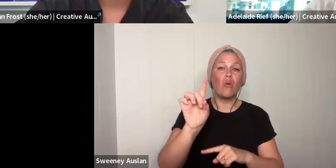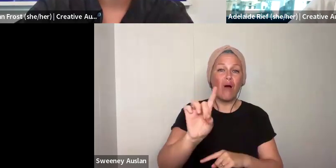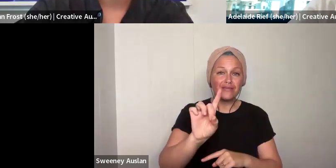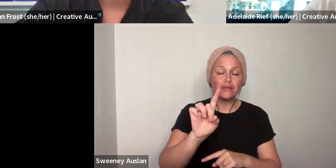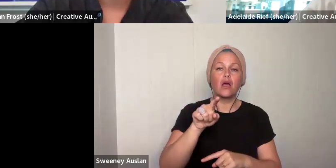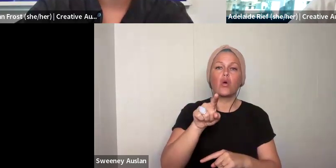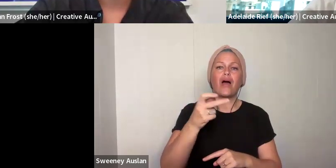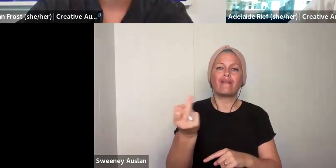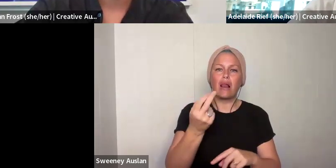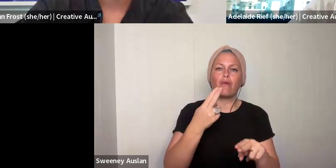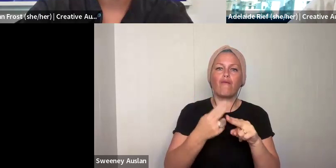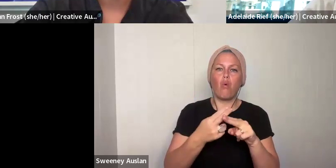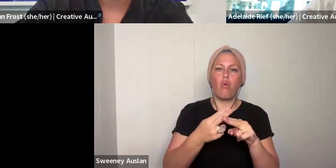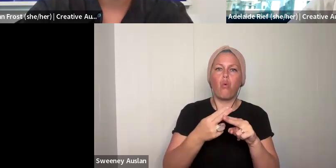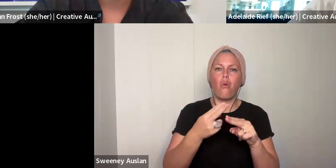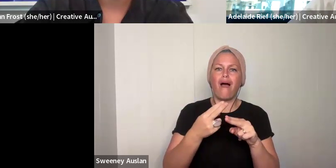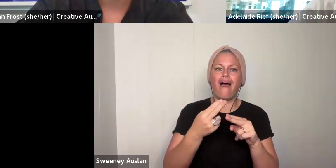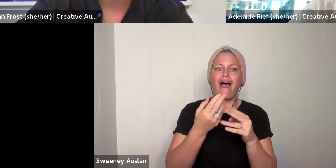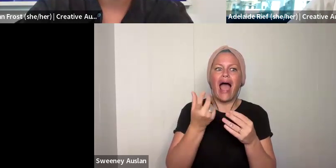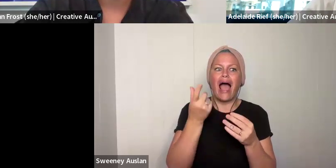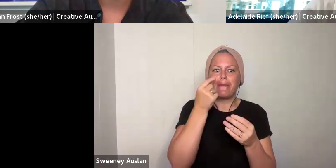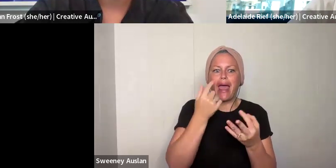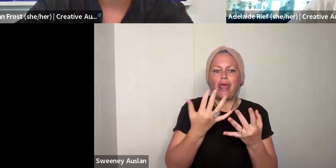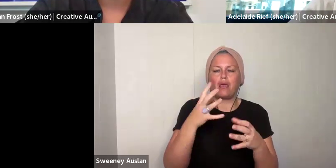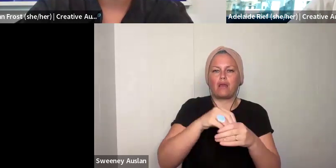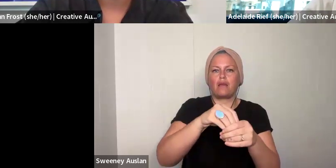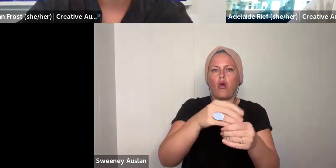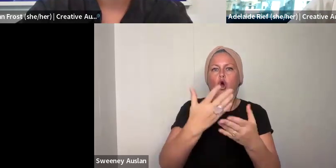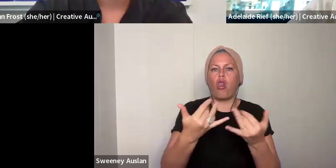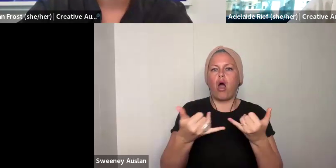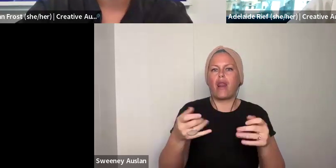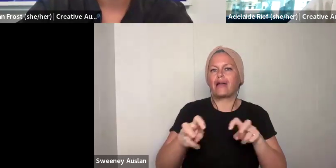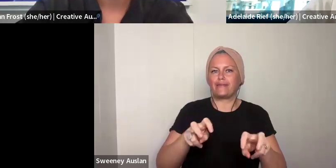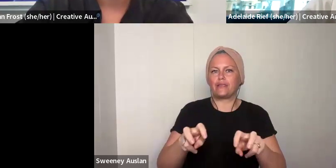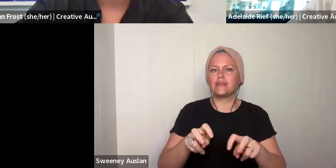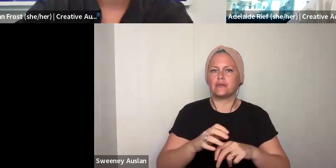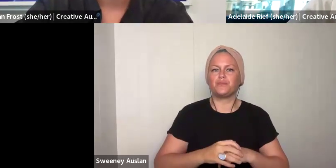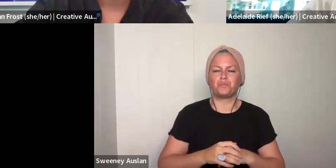be emergency so there will always be flexibility for that. What is important is